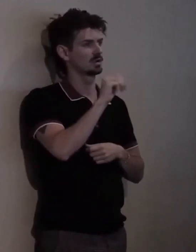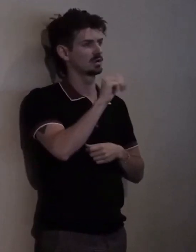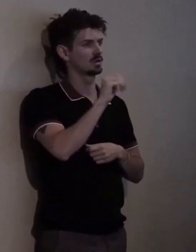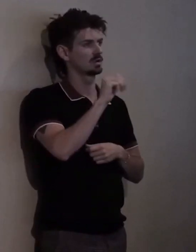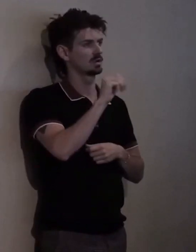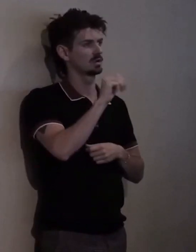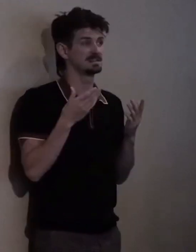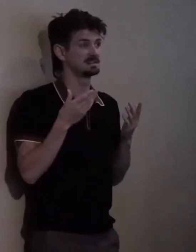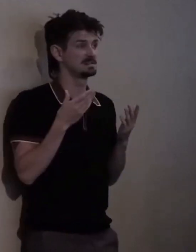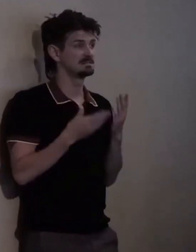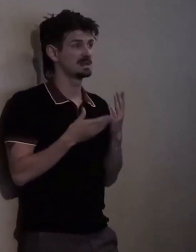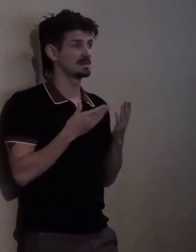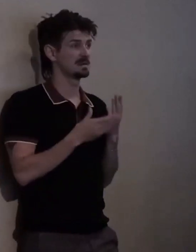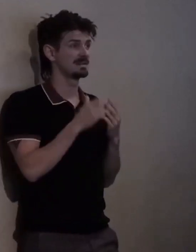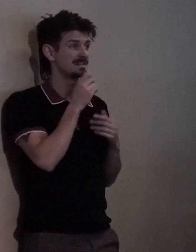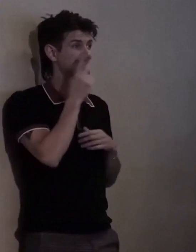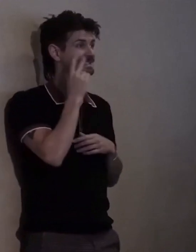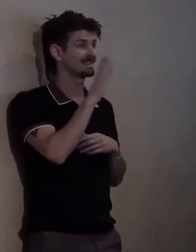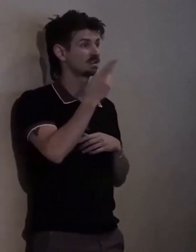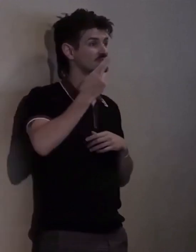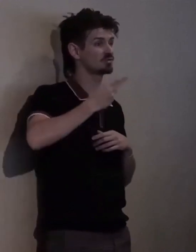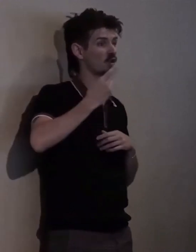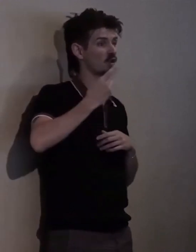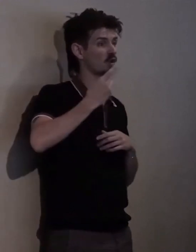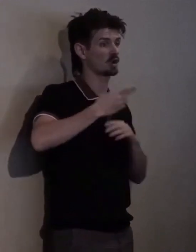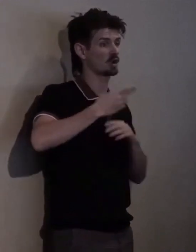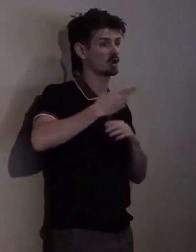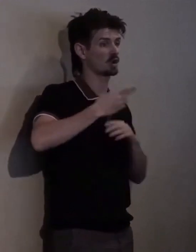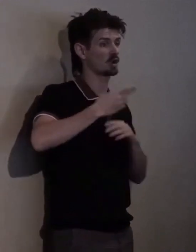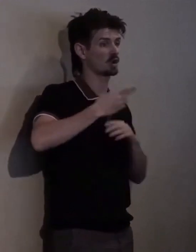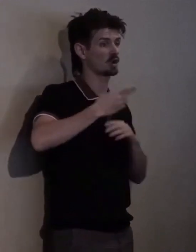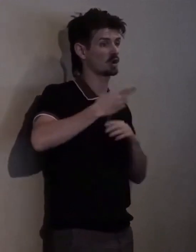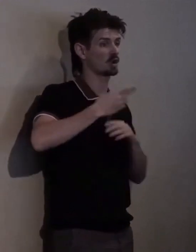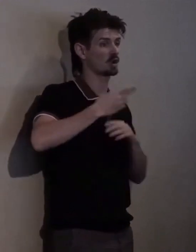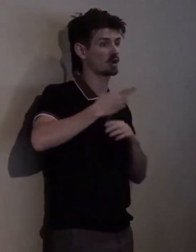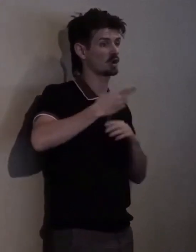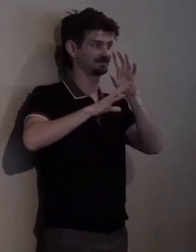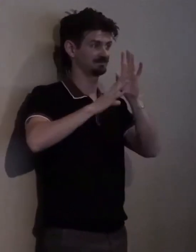the historical exhibit that they have specifically put together... Uhm... For this event. [public clapping]